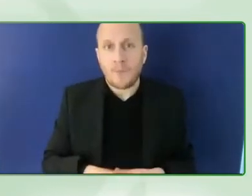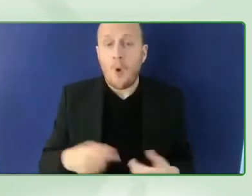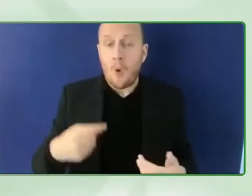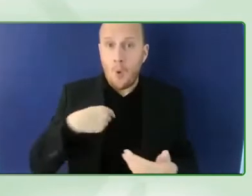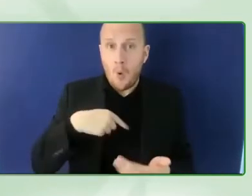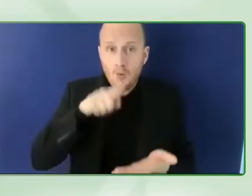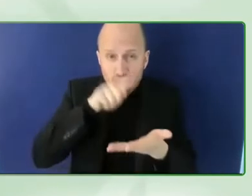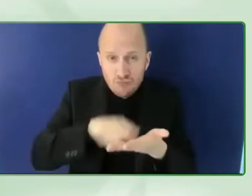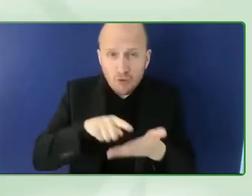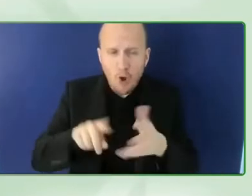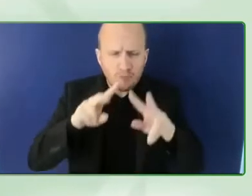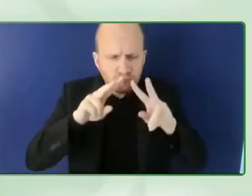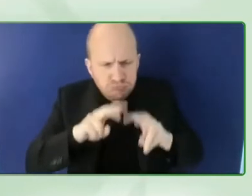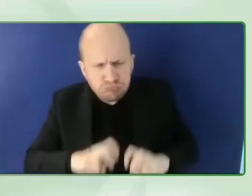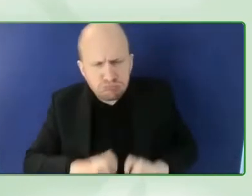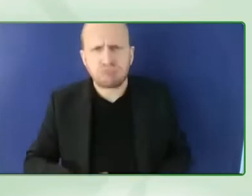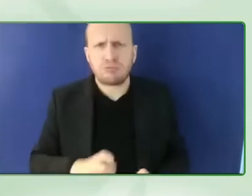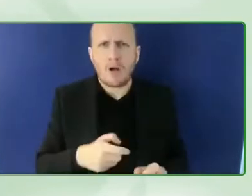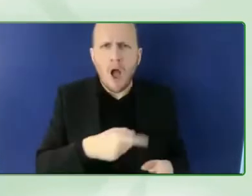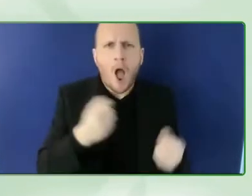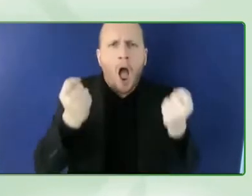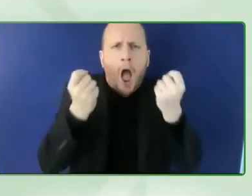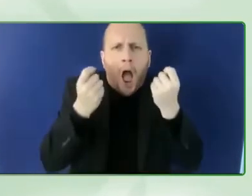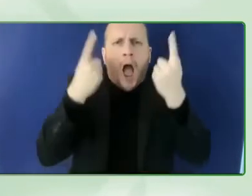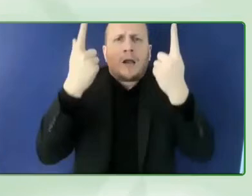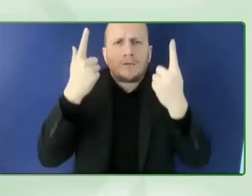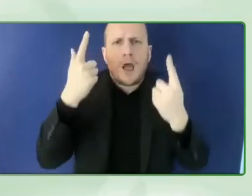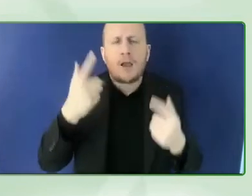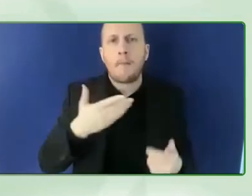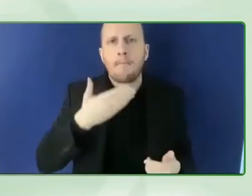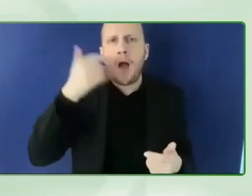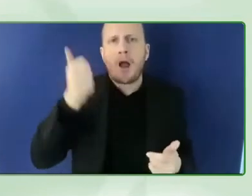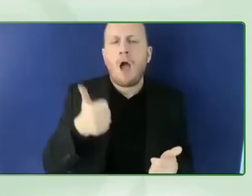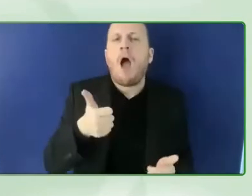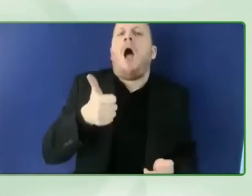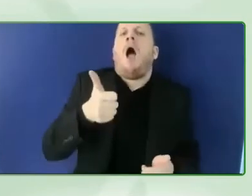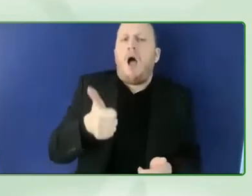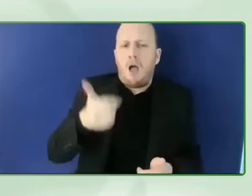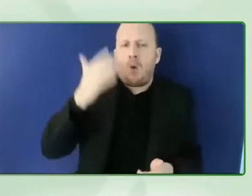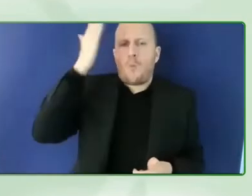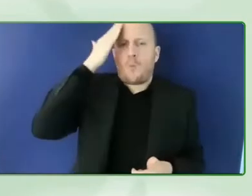and bringing everyone to the table and only after that and and we are about to focus as you've all